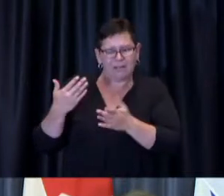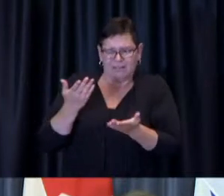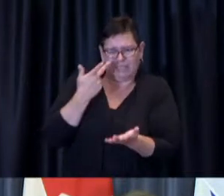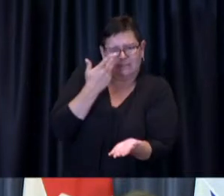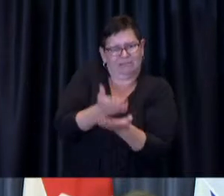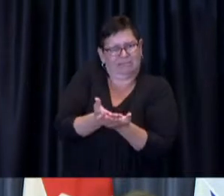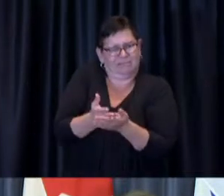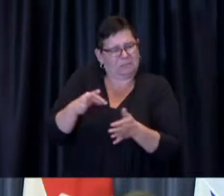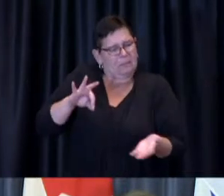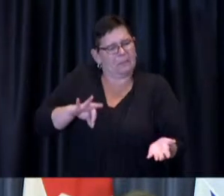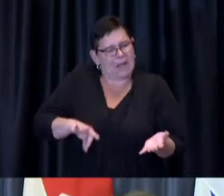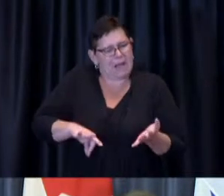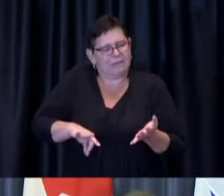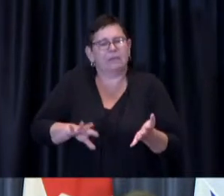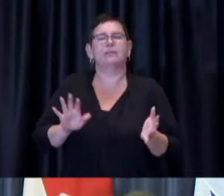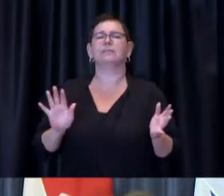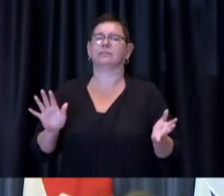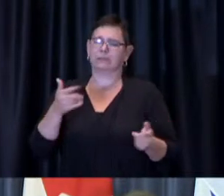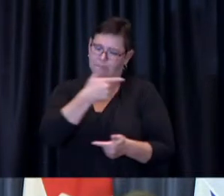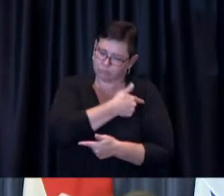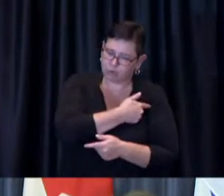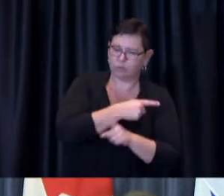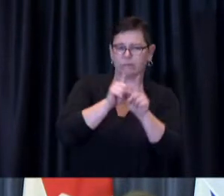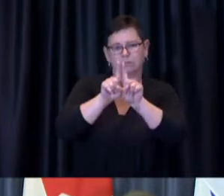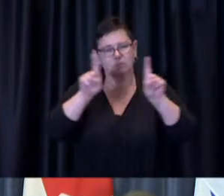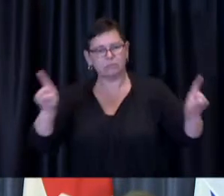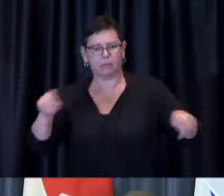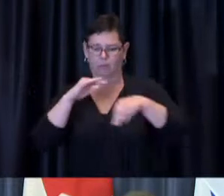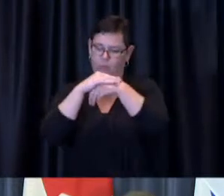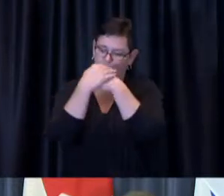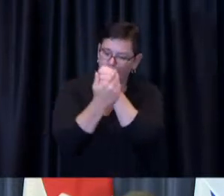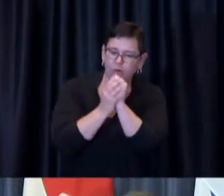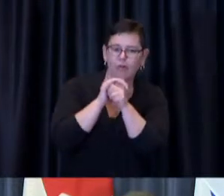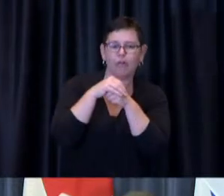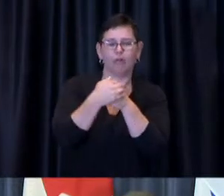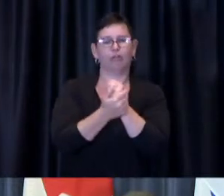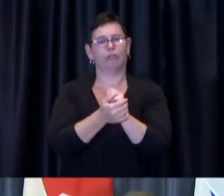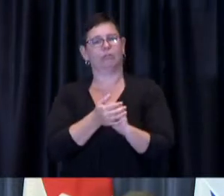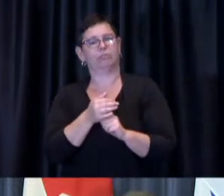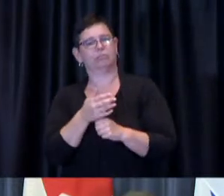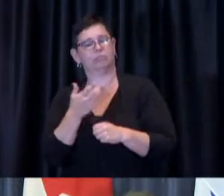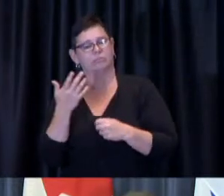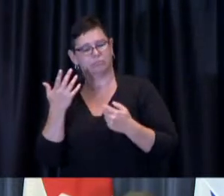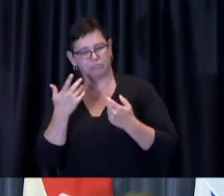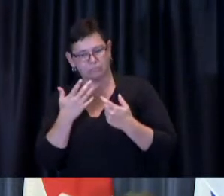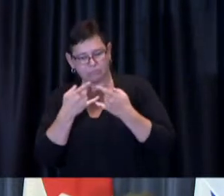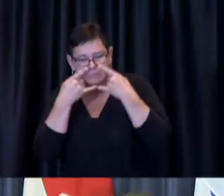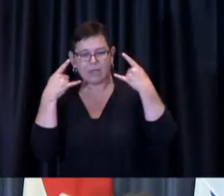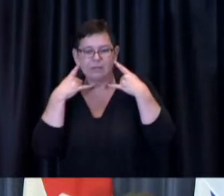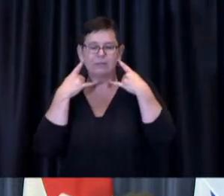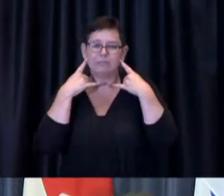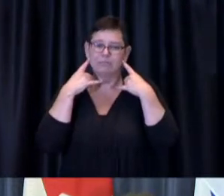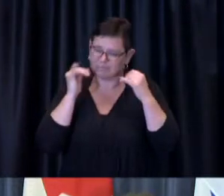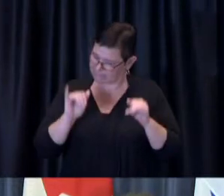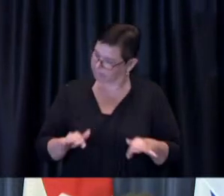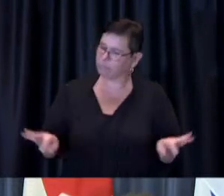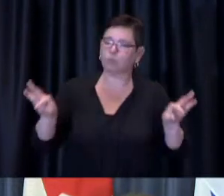are available to us vaccination is clearly a very important one but as is the case for every single